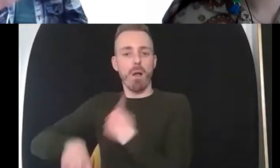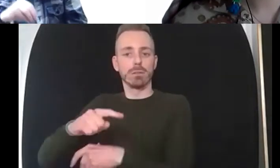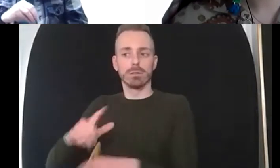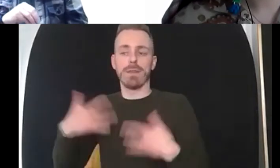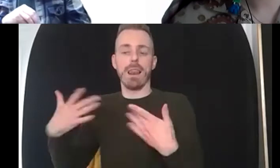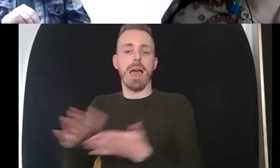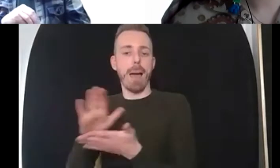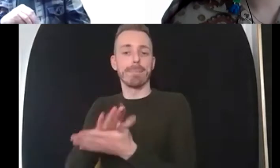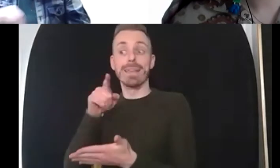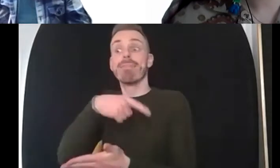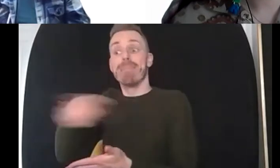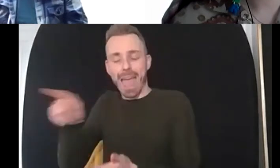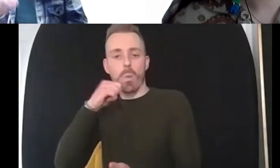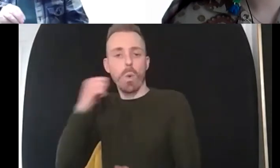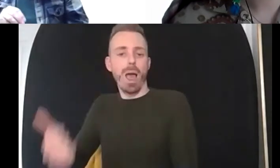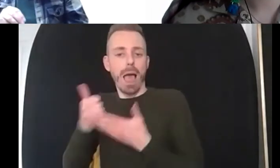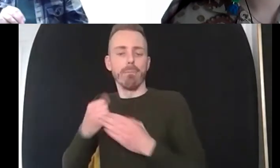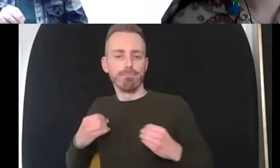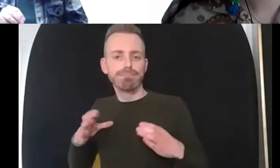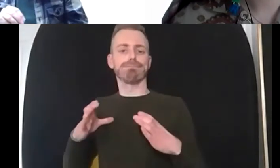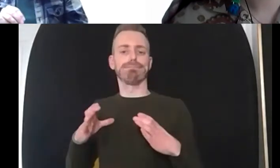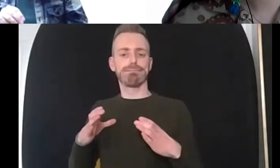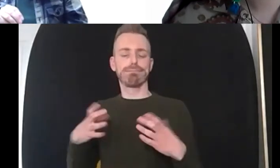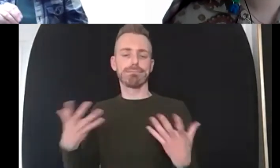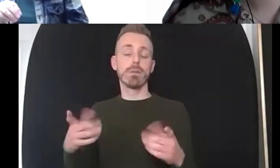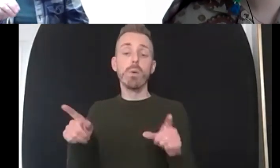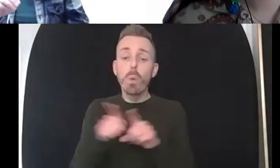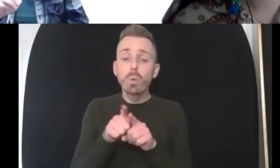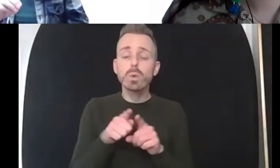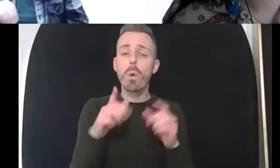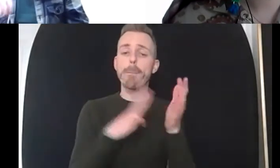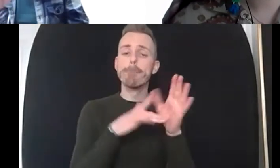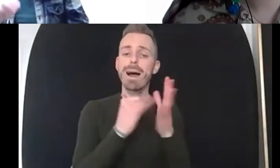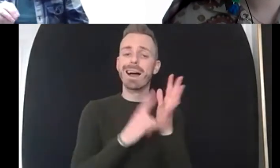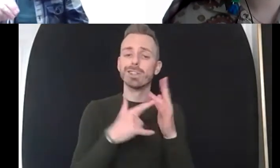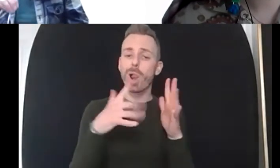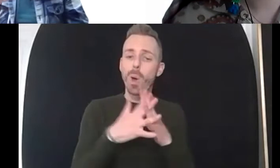to that sense of hierarchy in terms of maslow's hierarchy and ensuring people have got warmth a